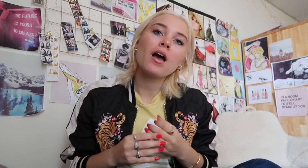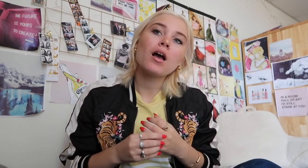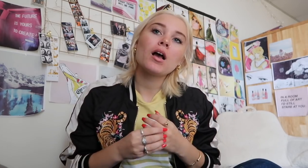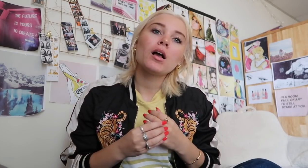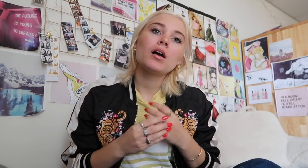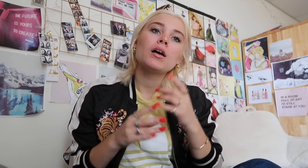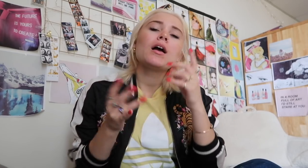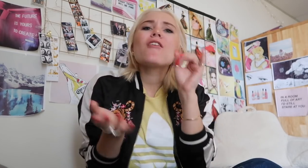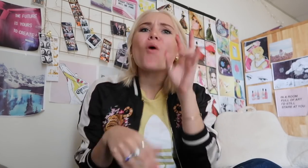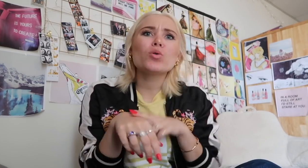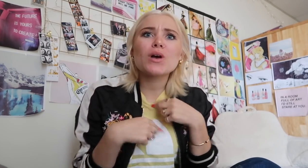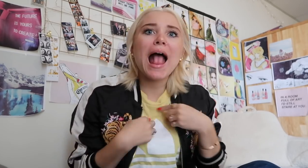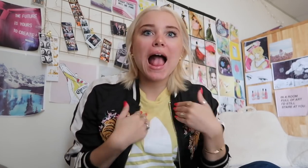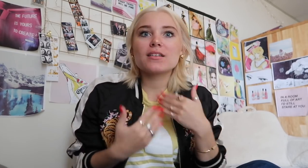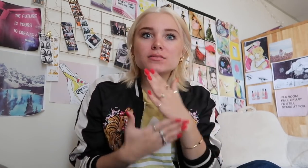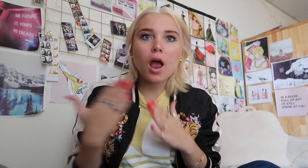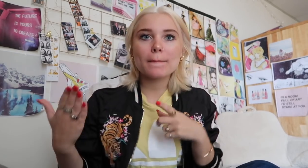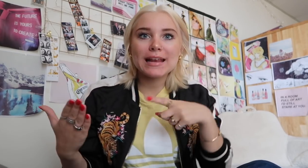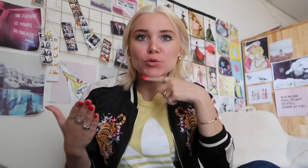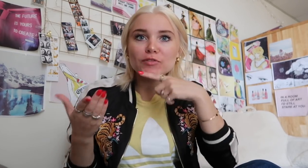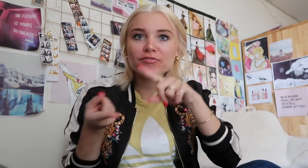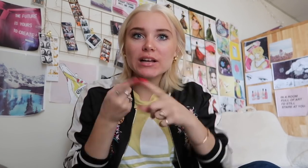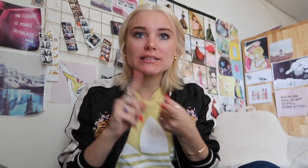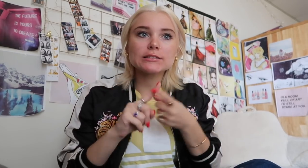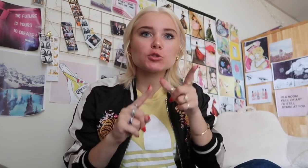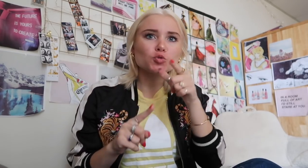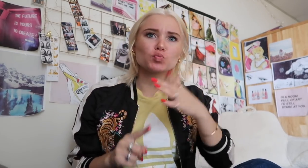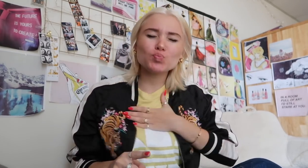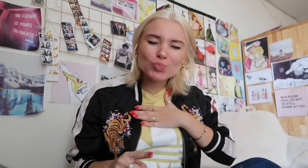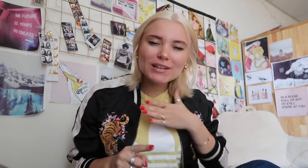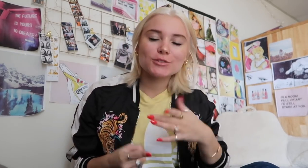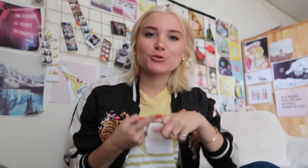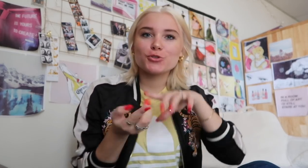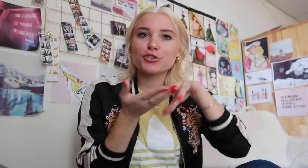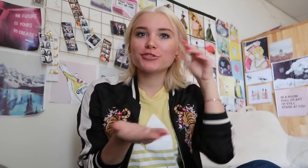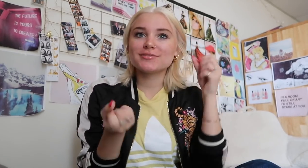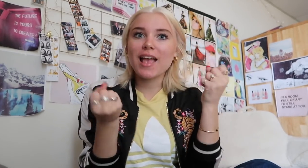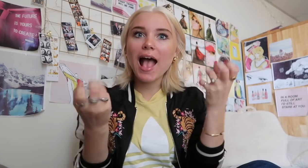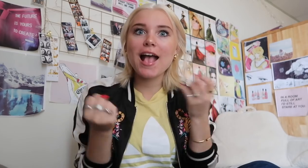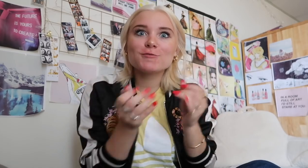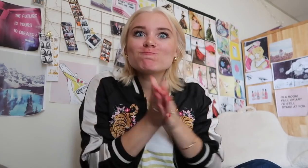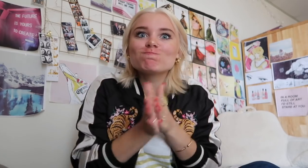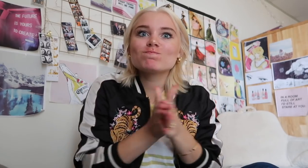yeah don't think like I was super lonely in back then but I did had some hearing friends who was so willingly by learning sign language so they can be my friend